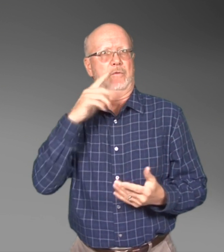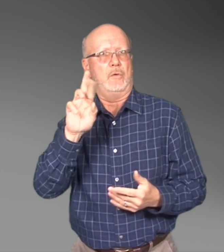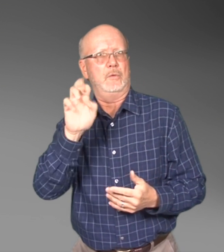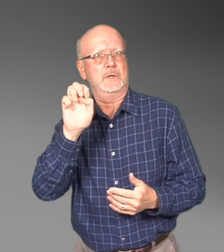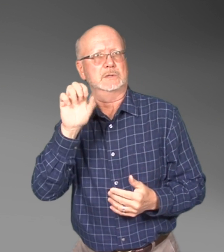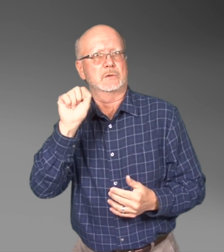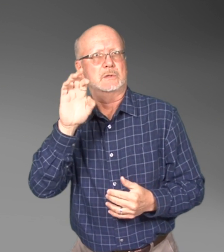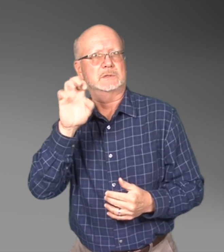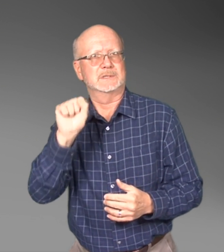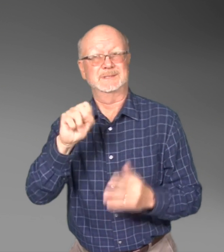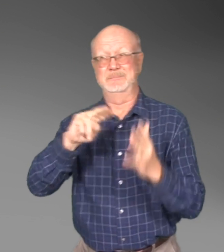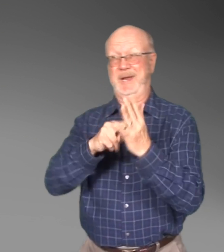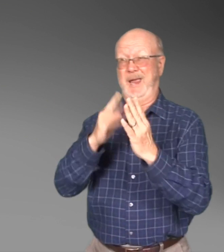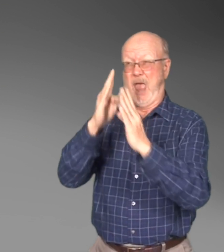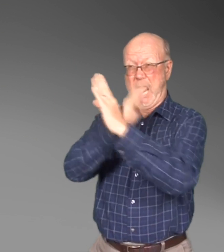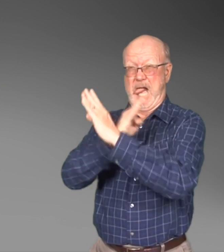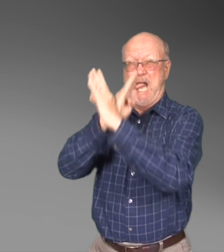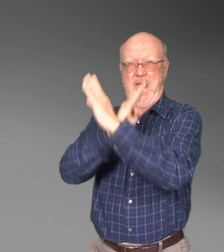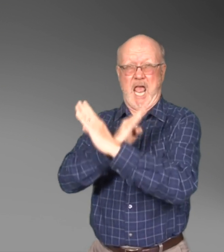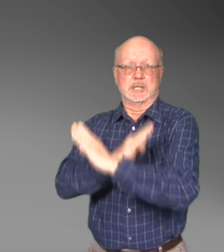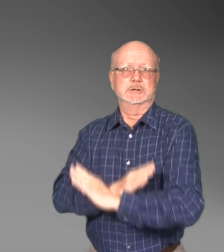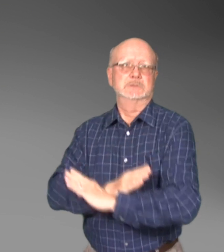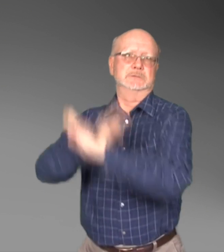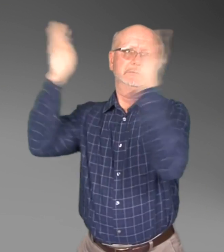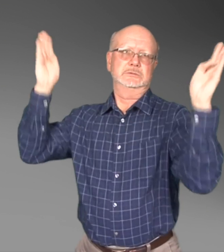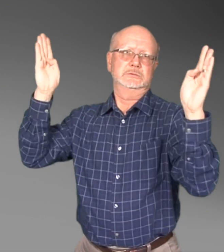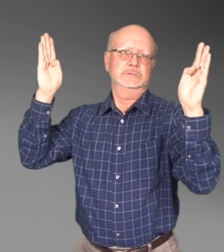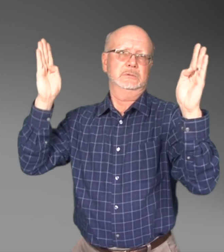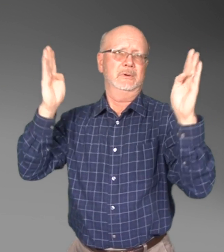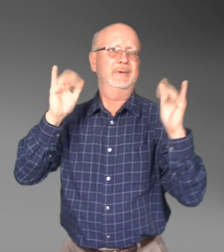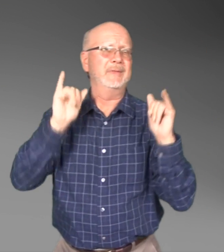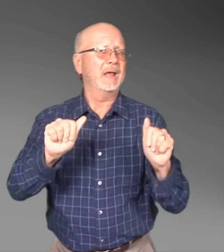This can include activities such as